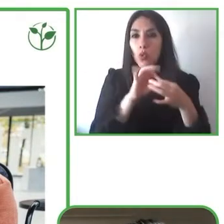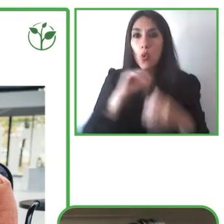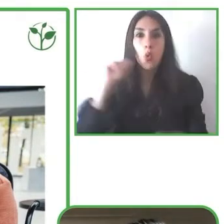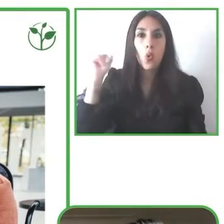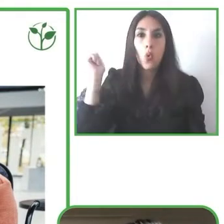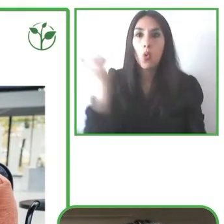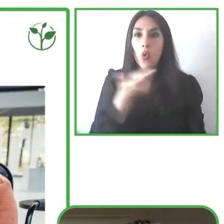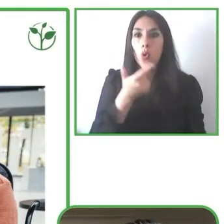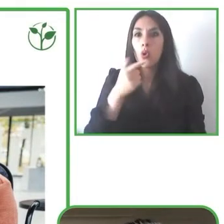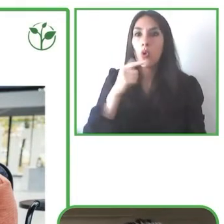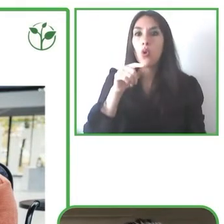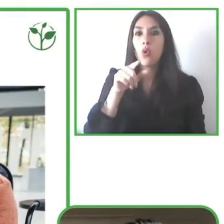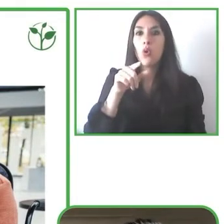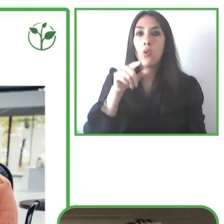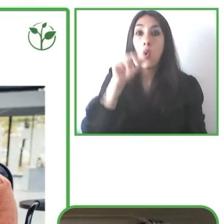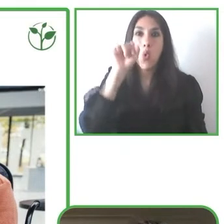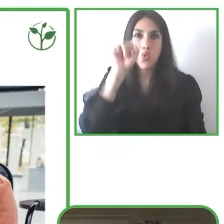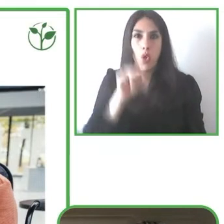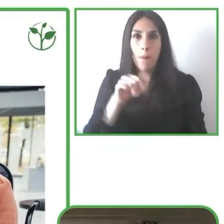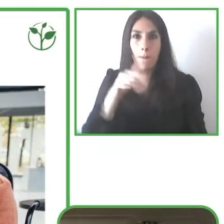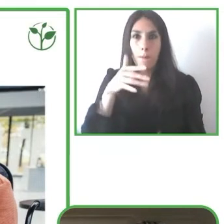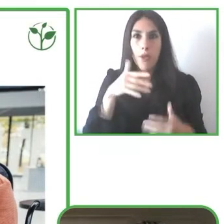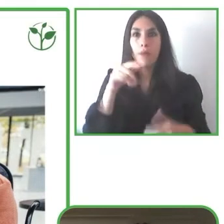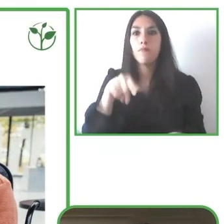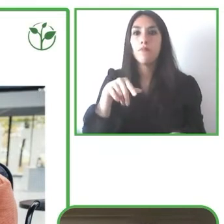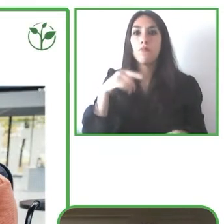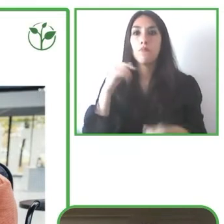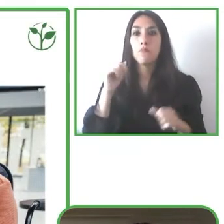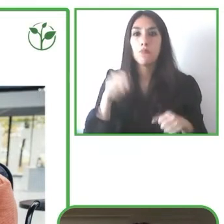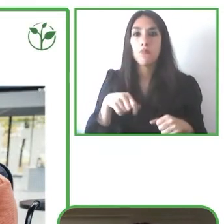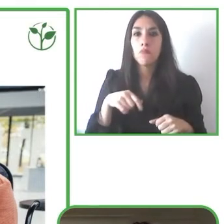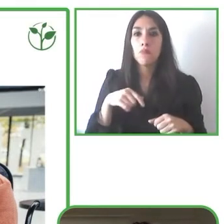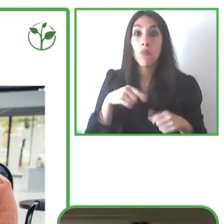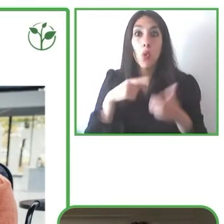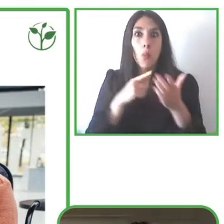and we would like your support. So, please, as mentioned before, get in touch with us,